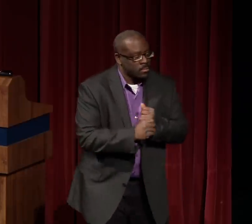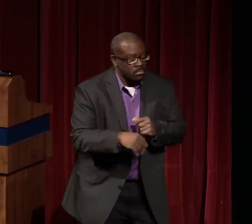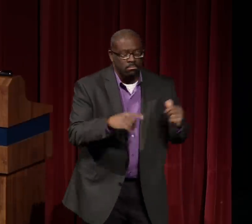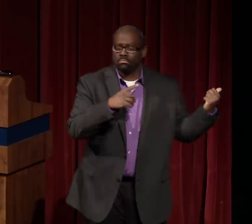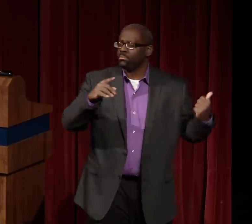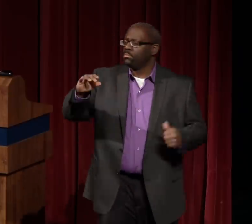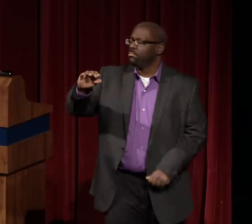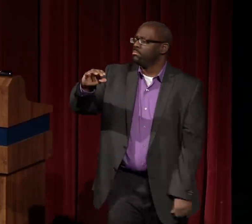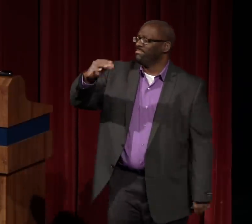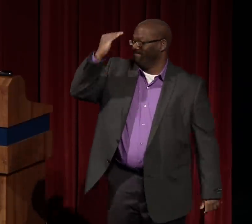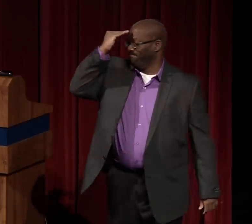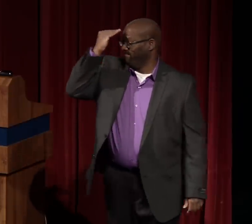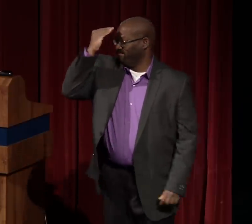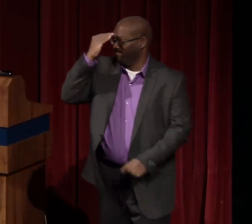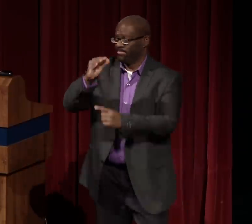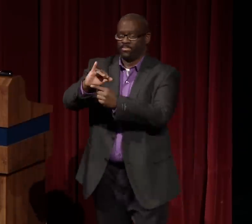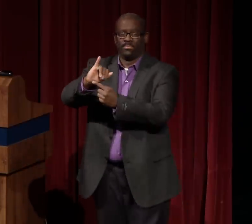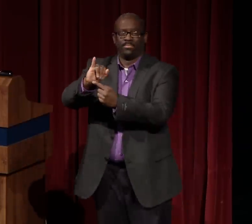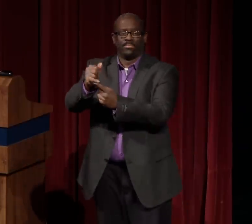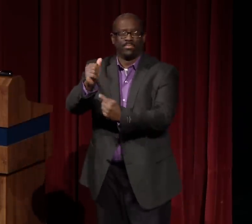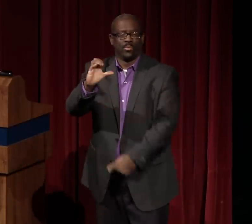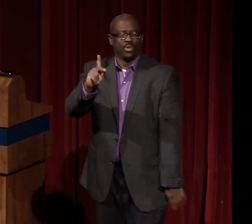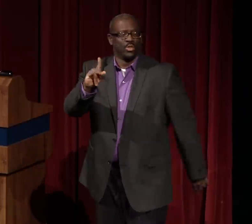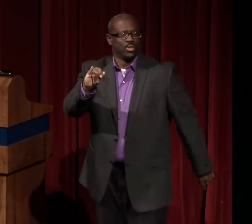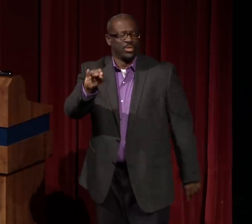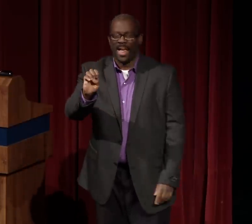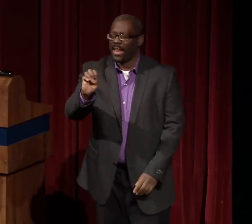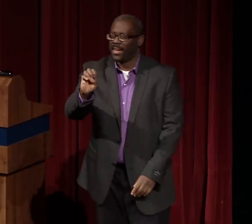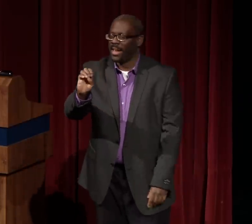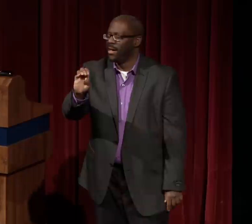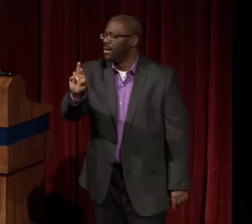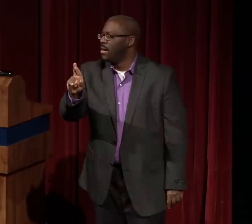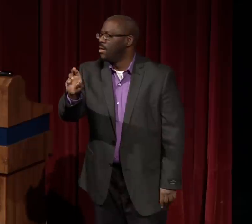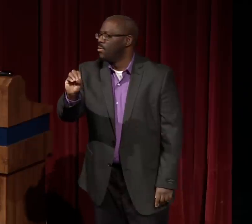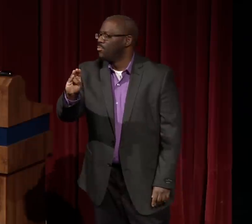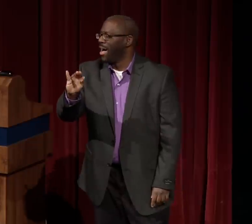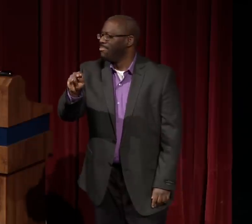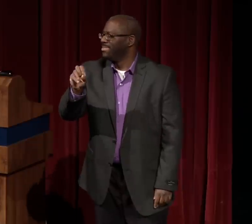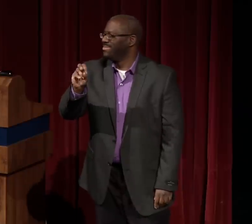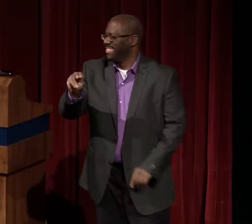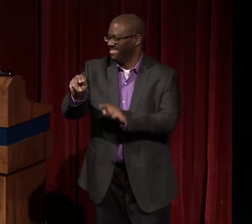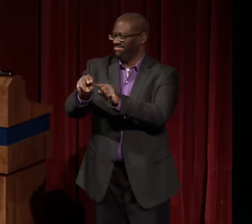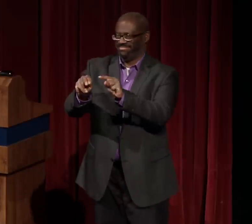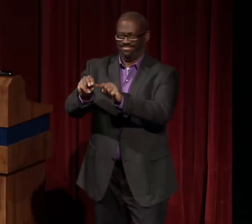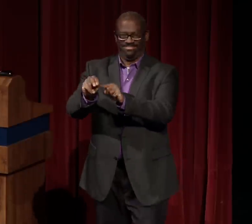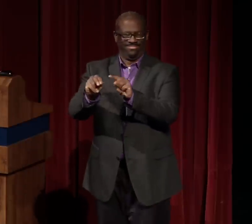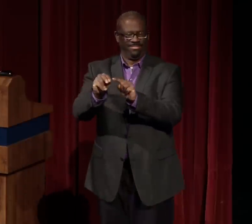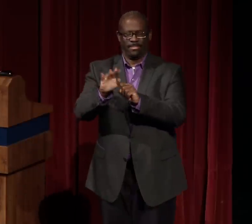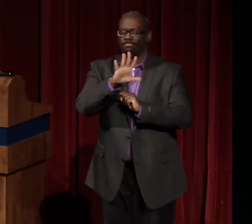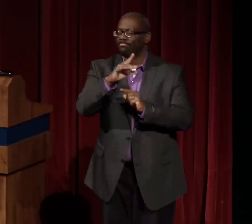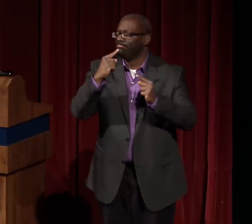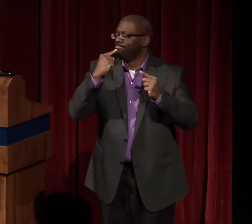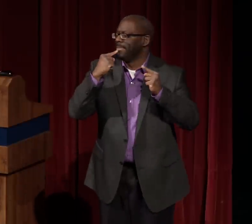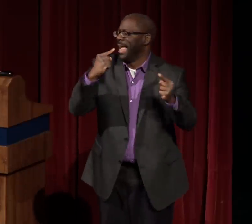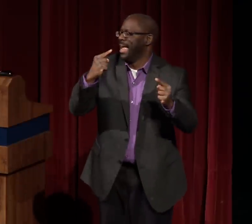Everyone knows who Jackie Robinson is,